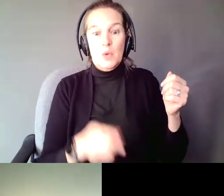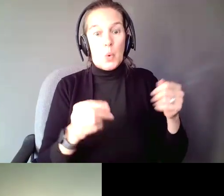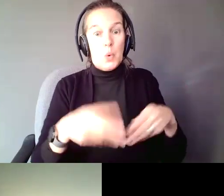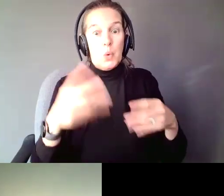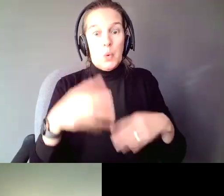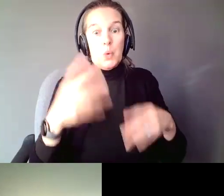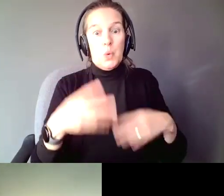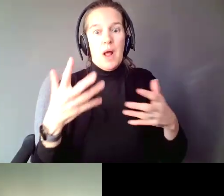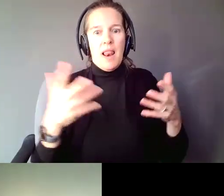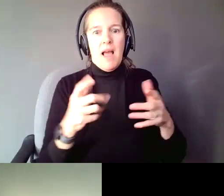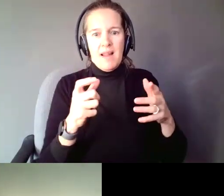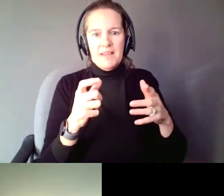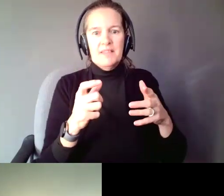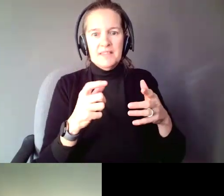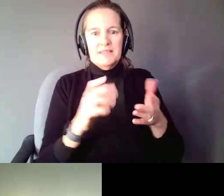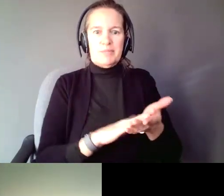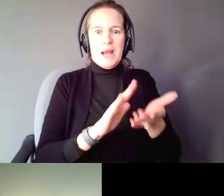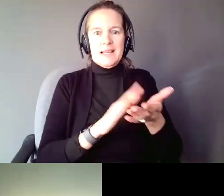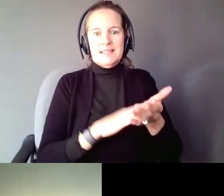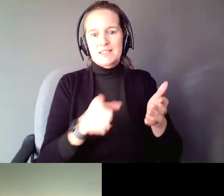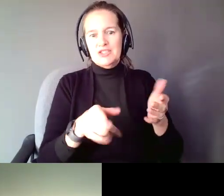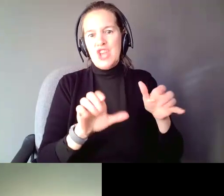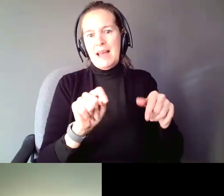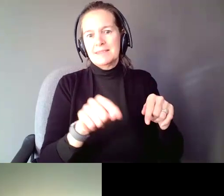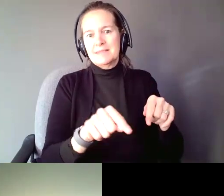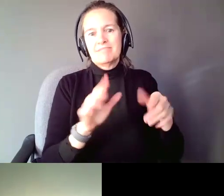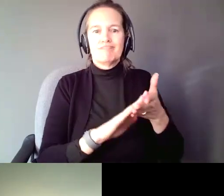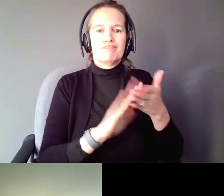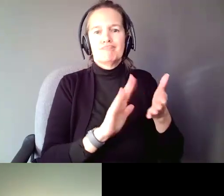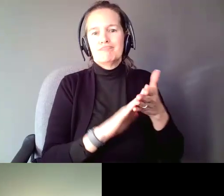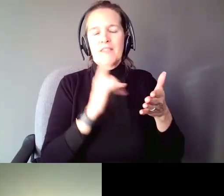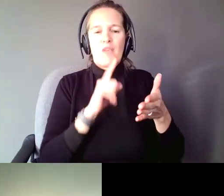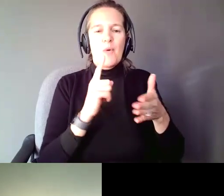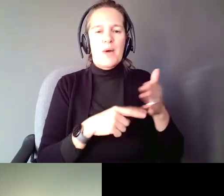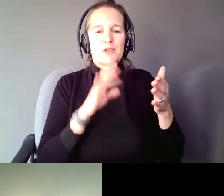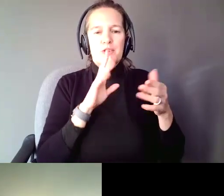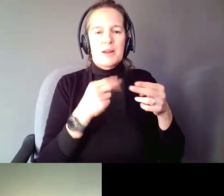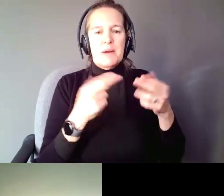praise in the Chat, and appreciation for what you have been talking about today.